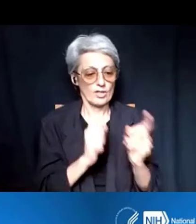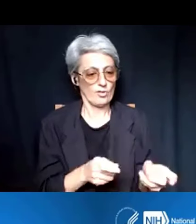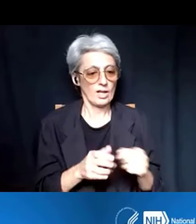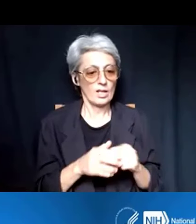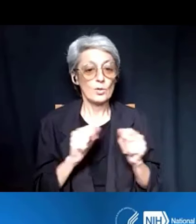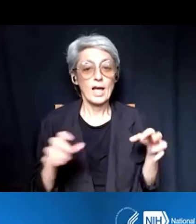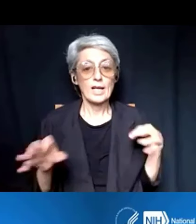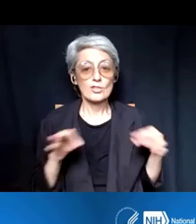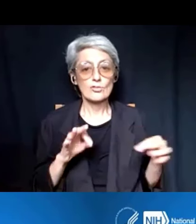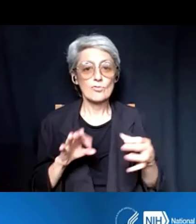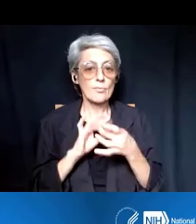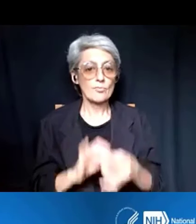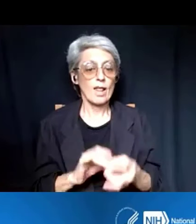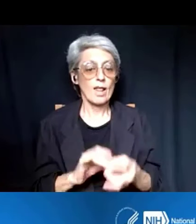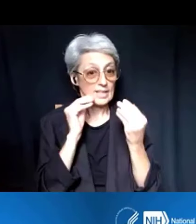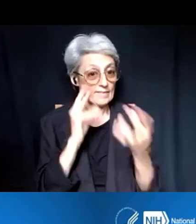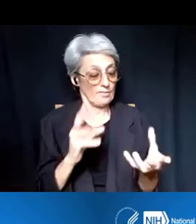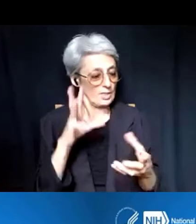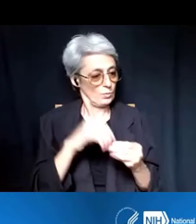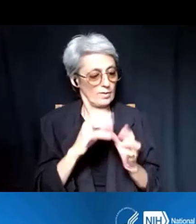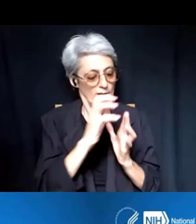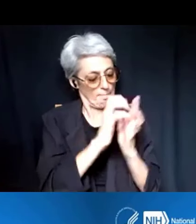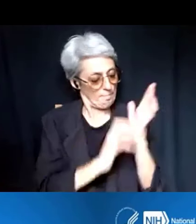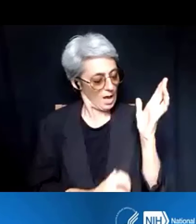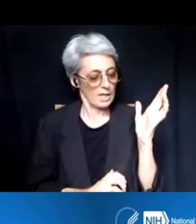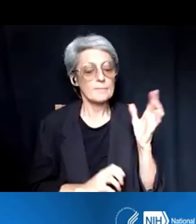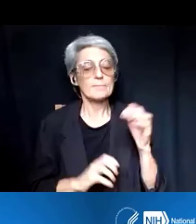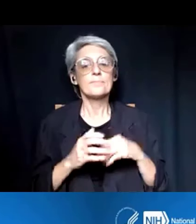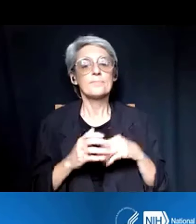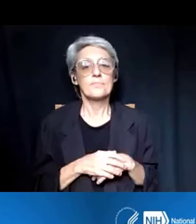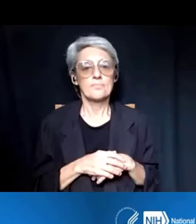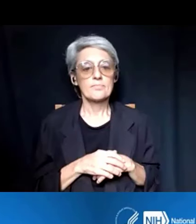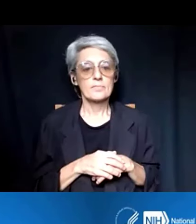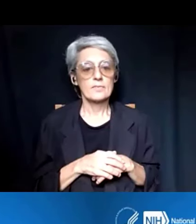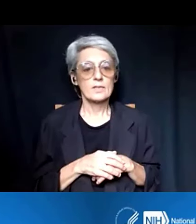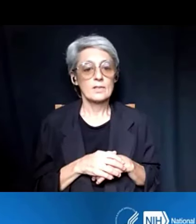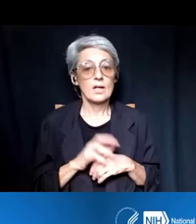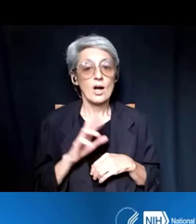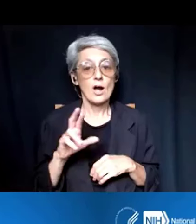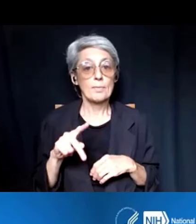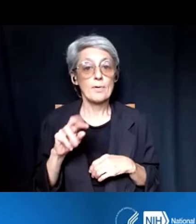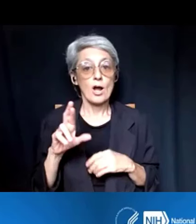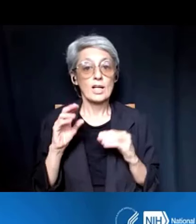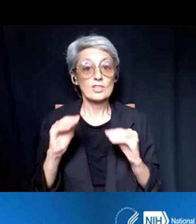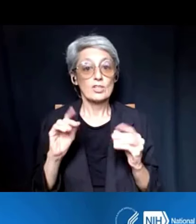in the body of the text, but we're not overall changing the RPPR instructions, with the exception of, we're changing the table instructions.